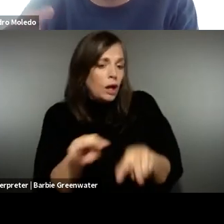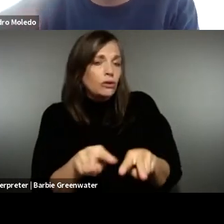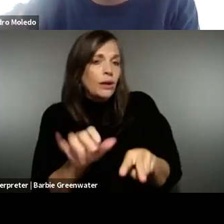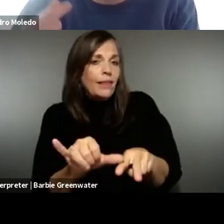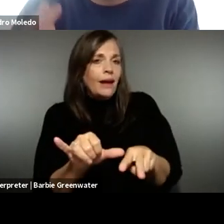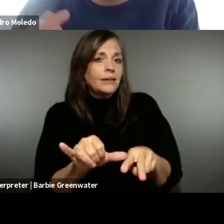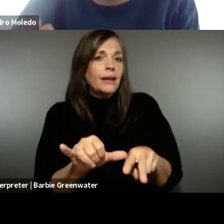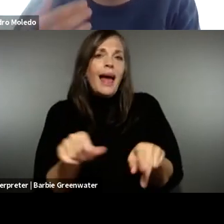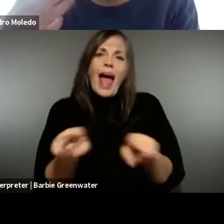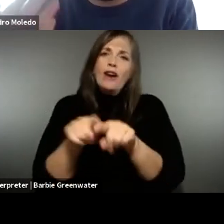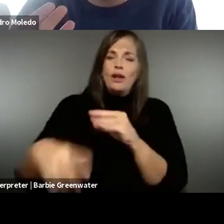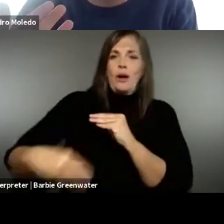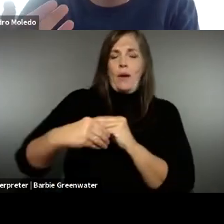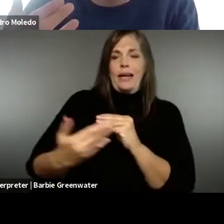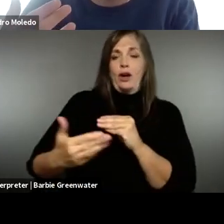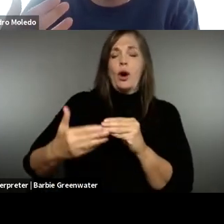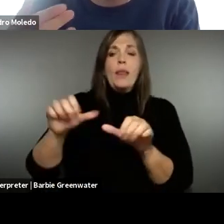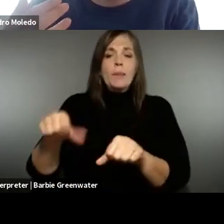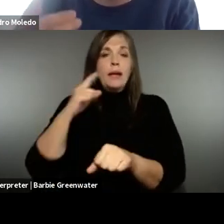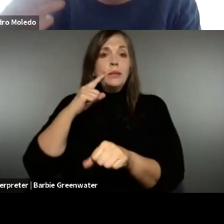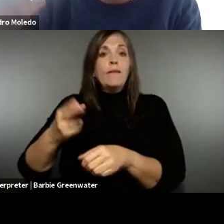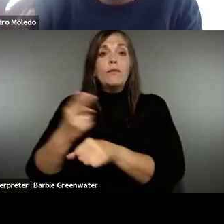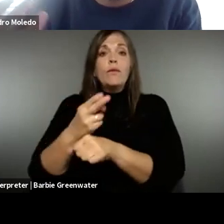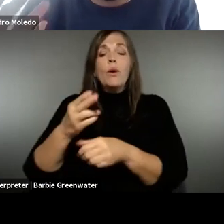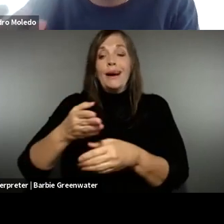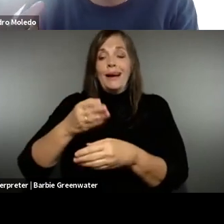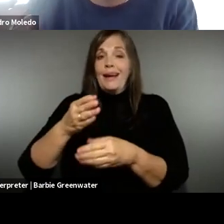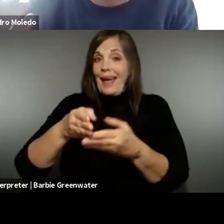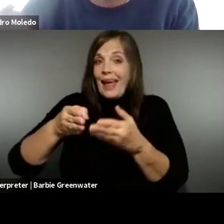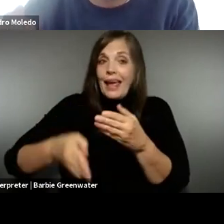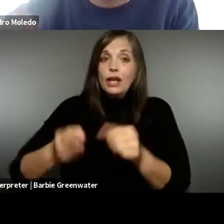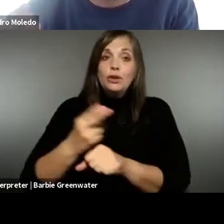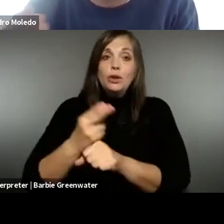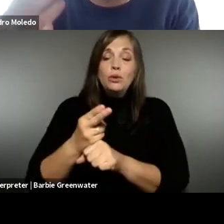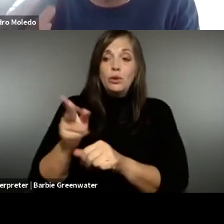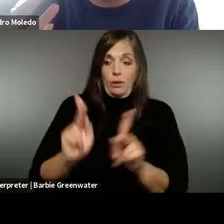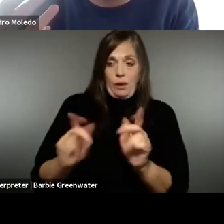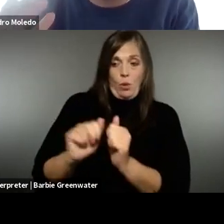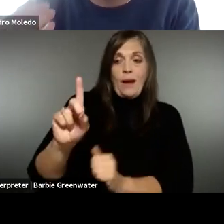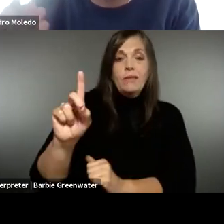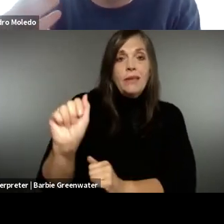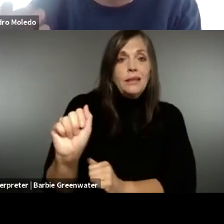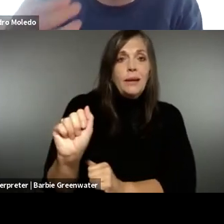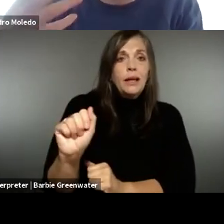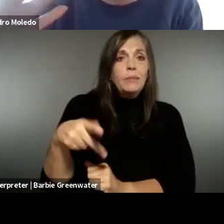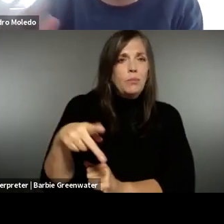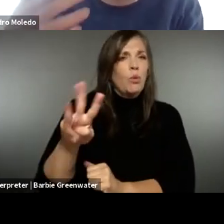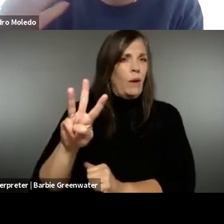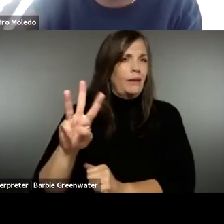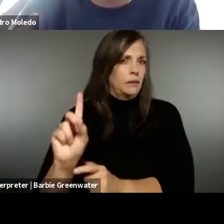task, implementing and also monitoring, and also, and I would add here the possibility for end users, for people